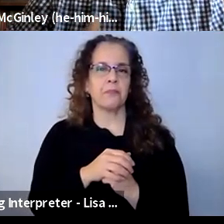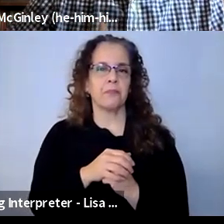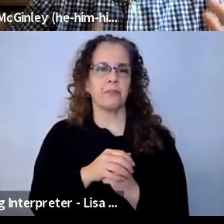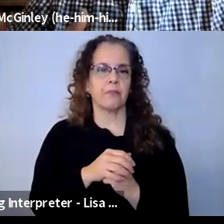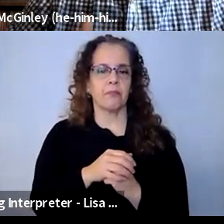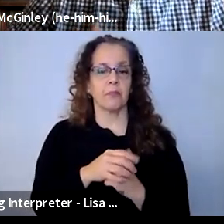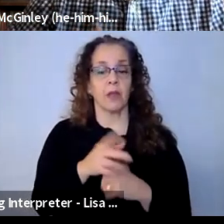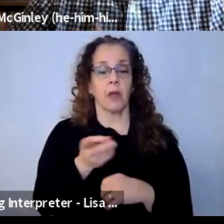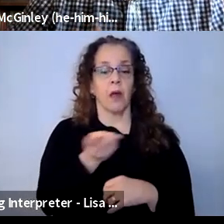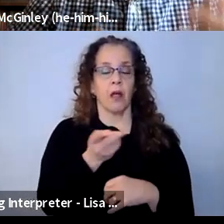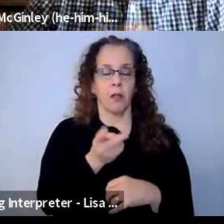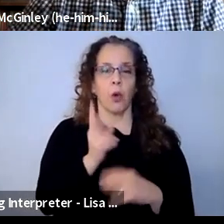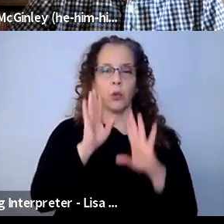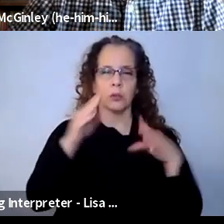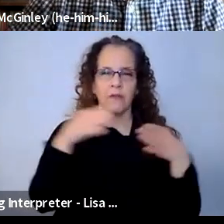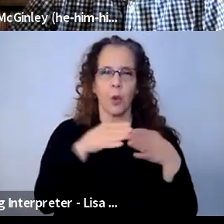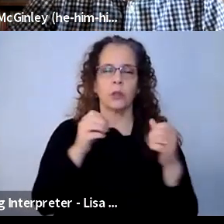participation and voice throughout that process with